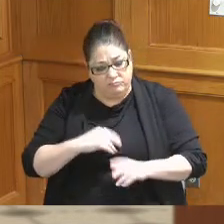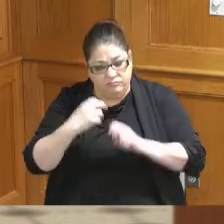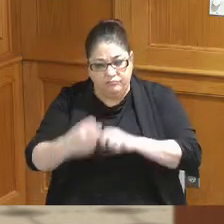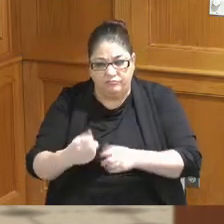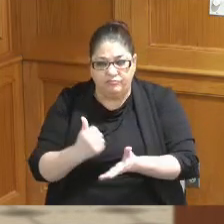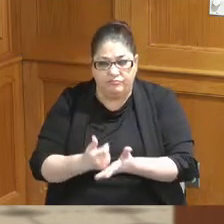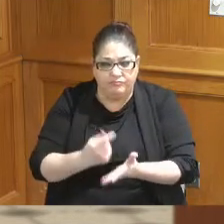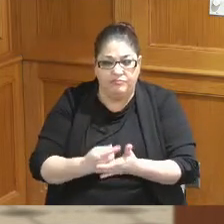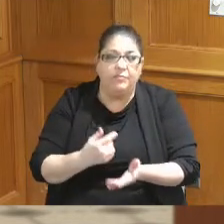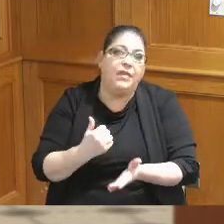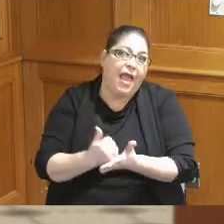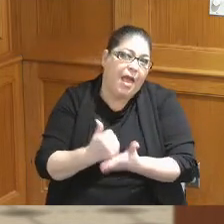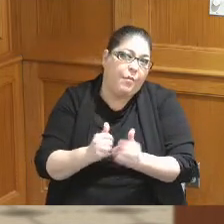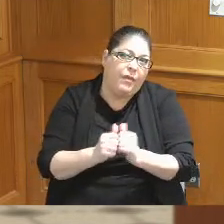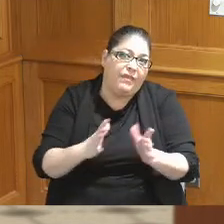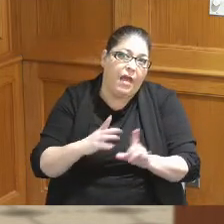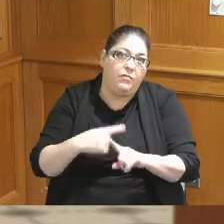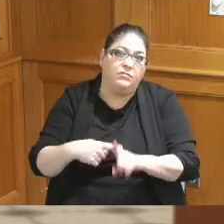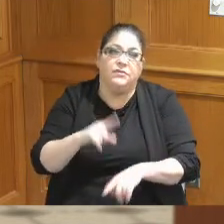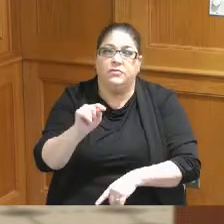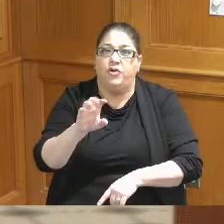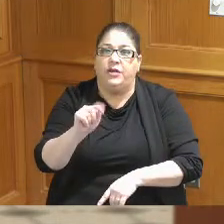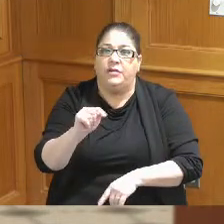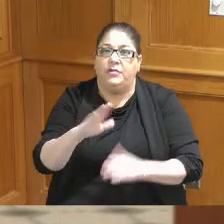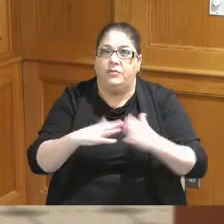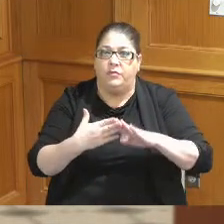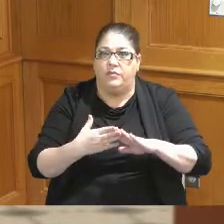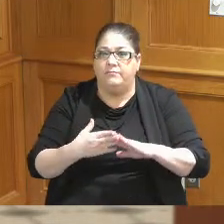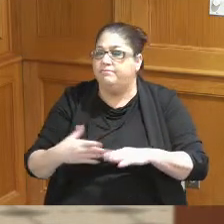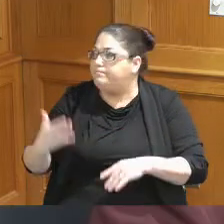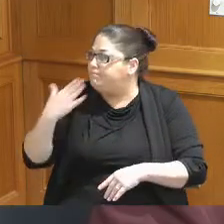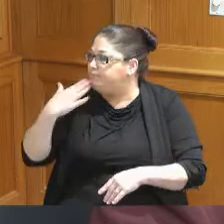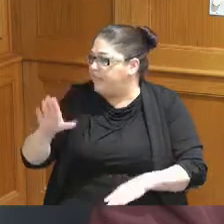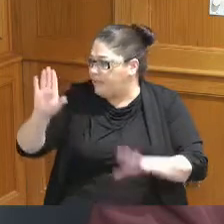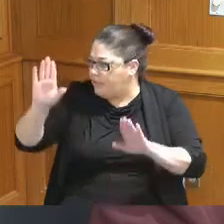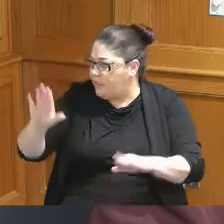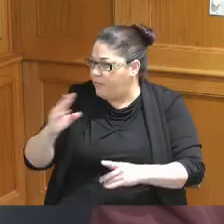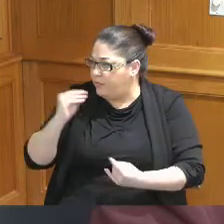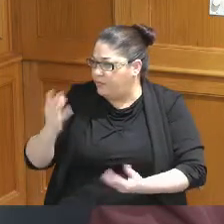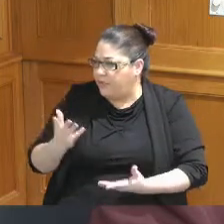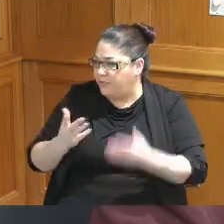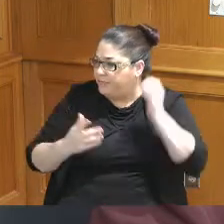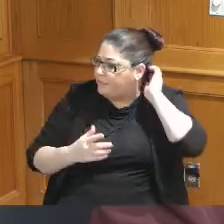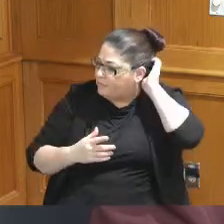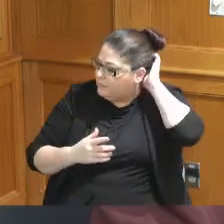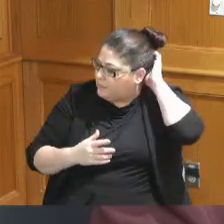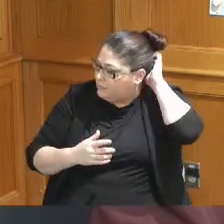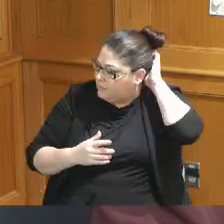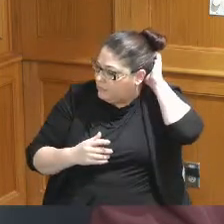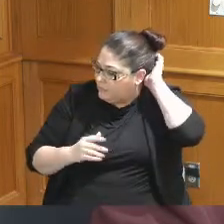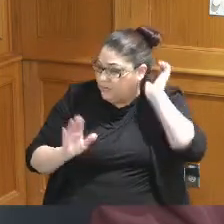a Target Community okay great I think your report was great I think you guys are doing great work